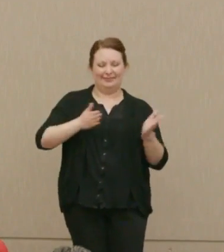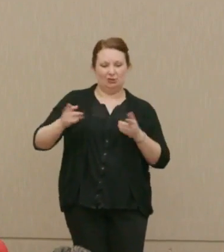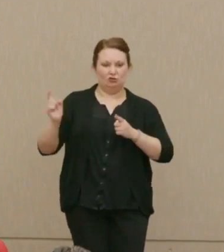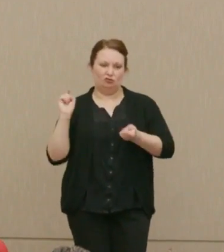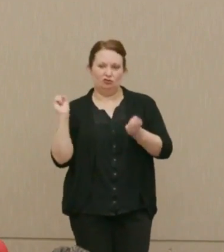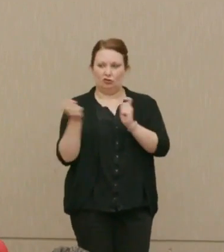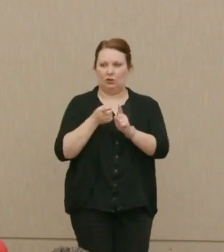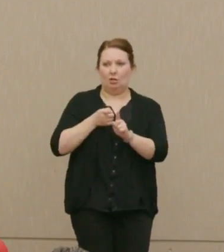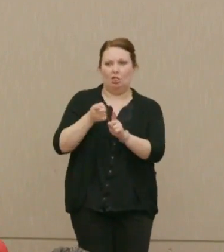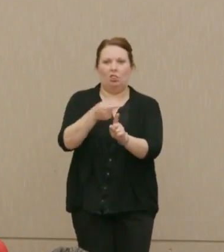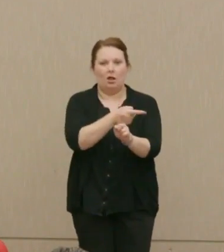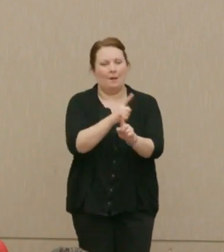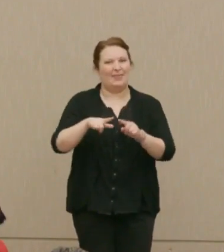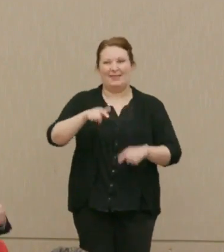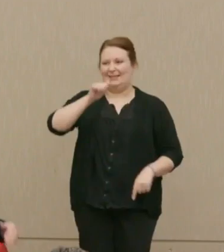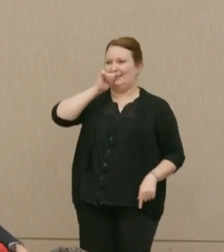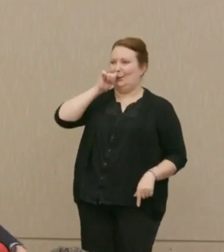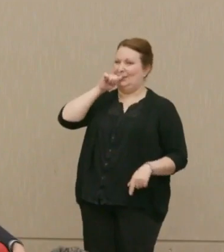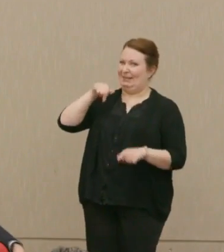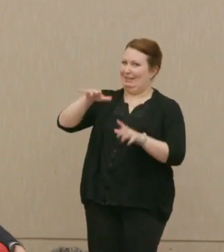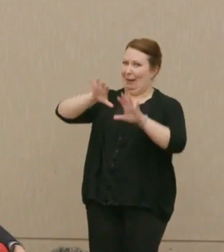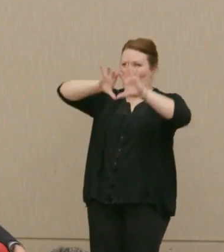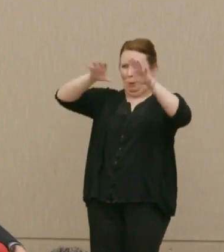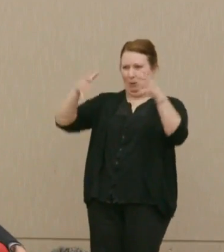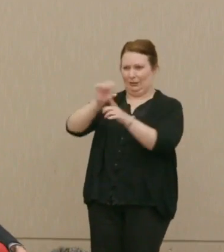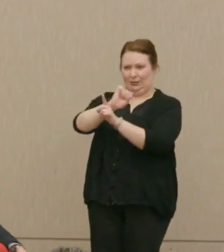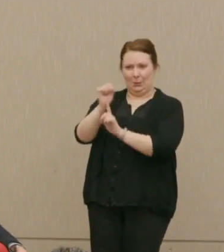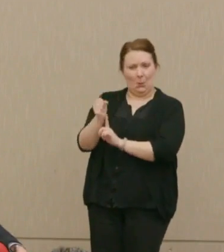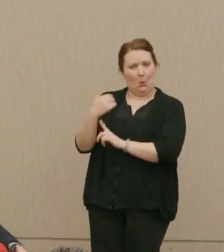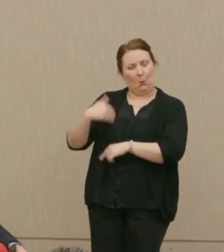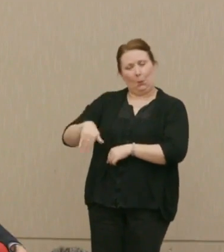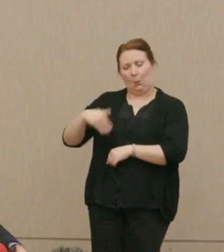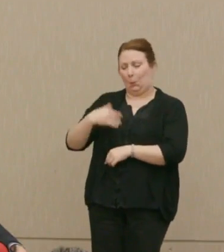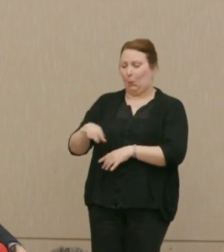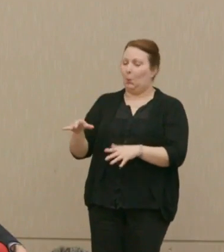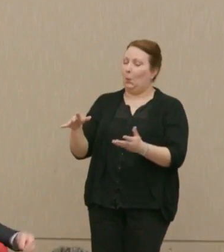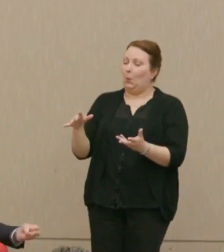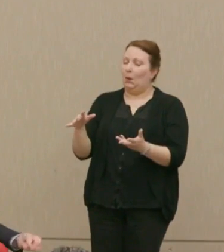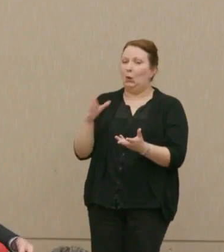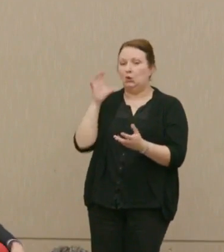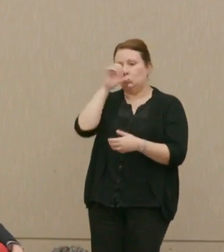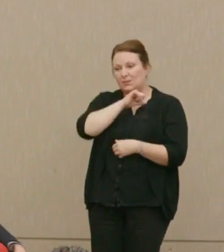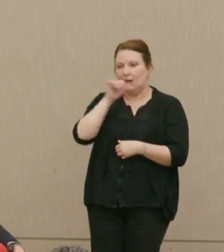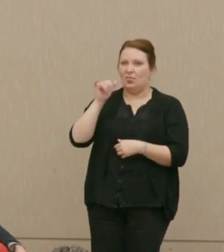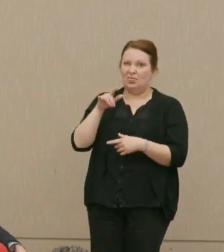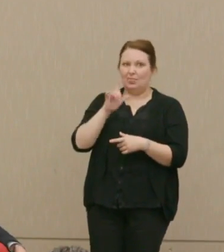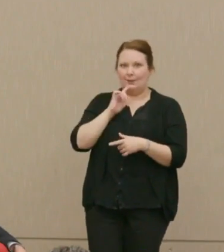The secrecy system in this are has the presumption that these are very secret plans that have